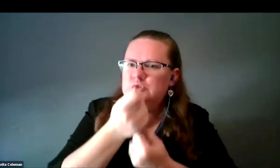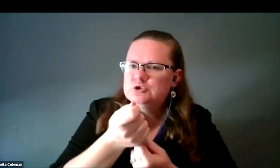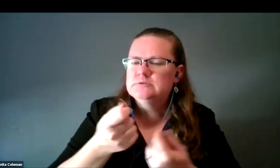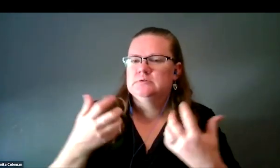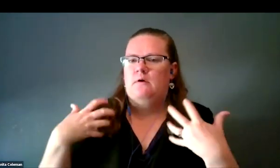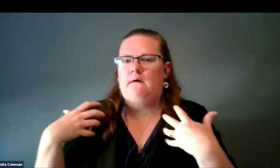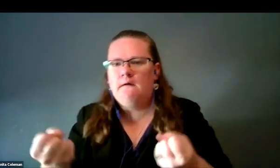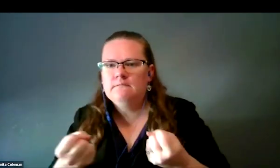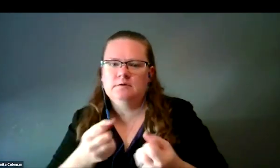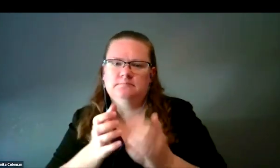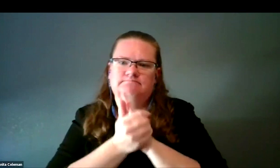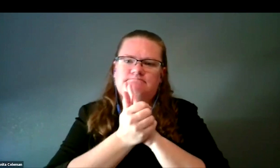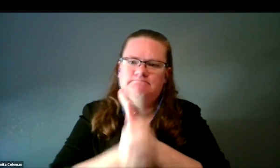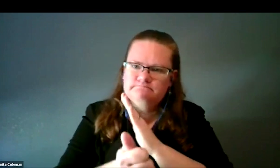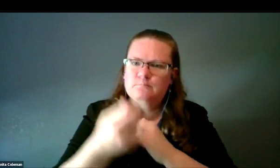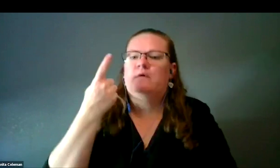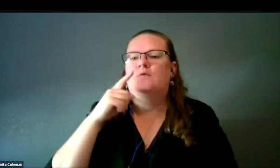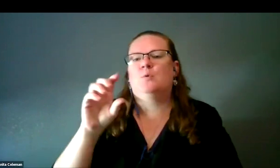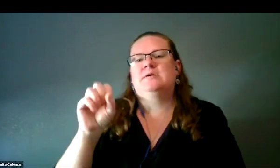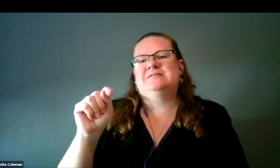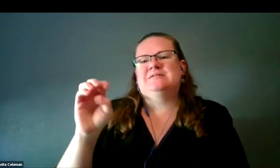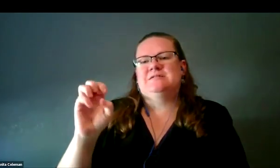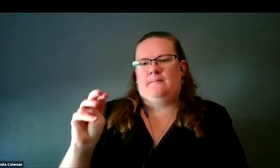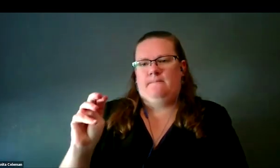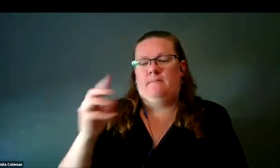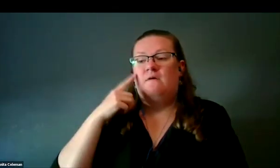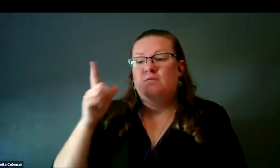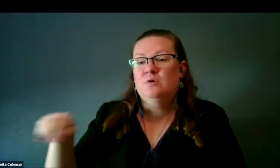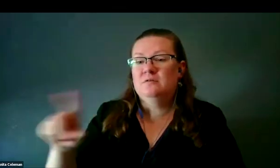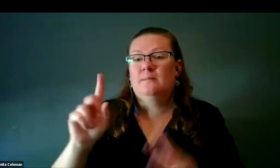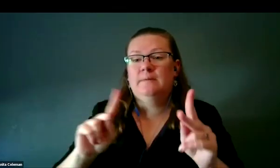and skill in STEM for individuals with BBI.